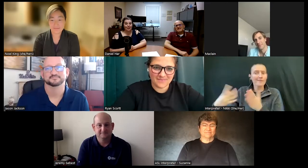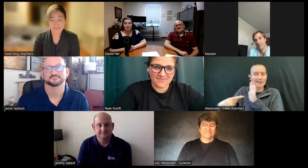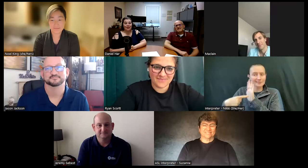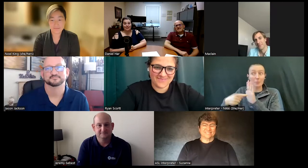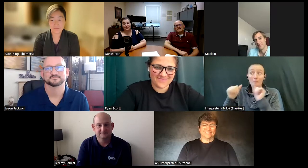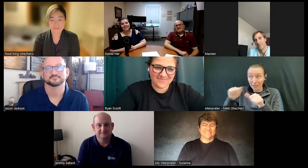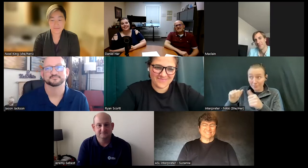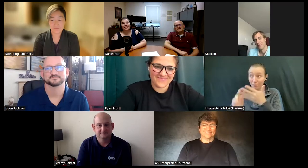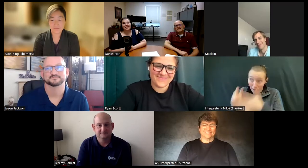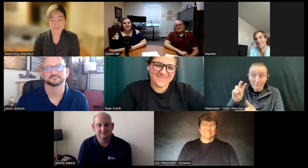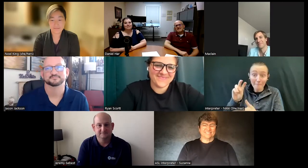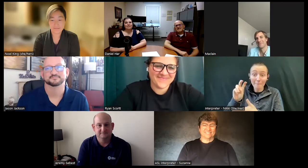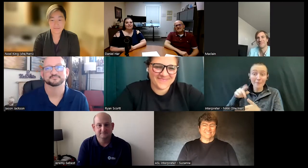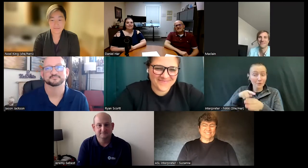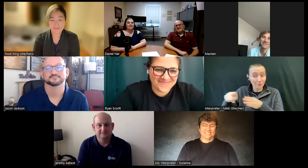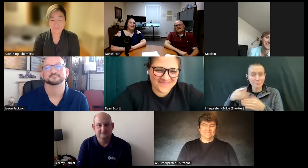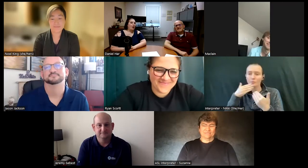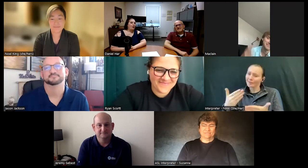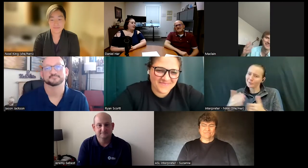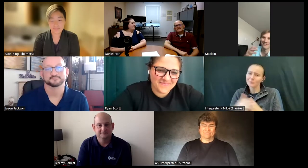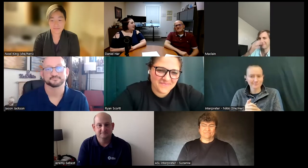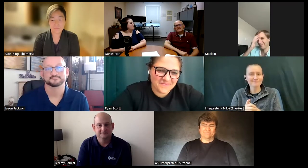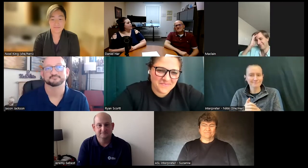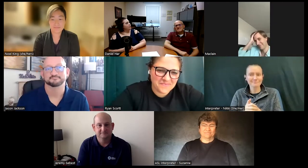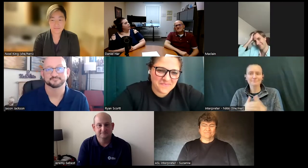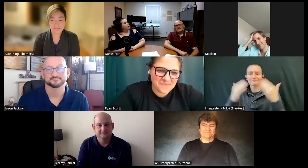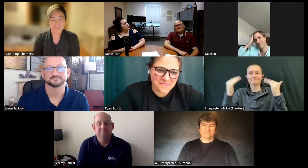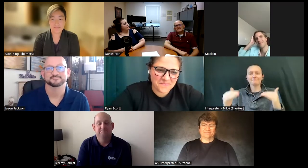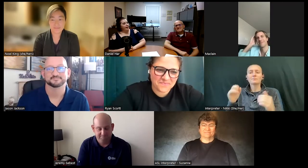so thank you all right I'm gonna turn it over to